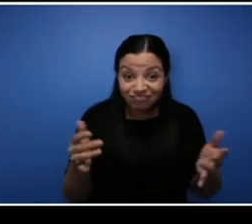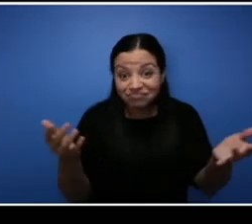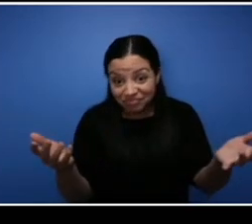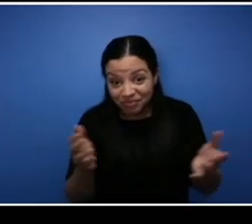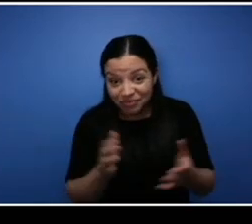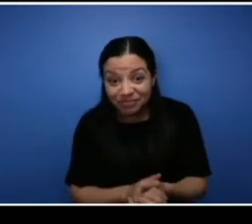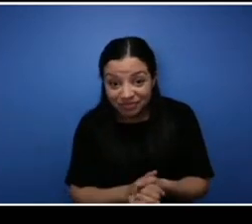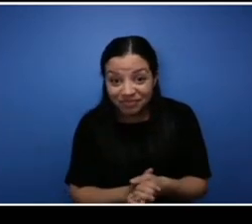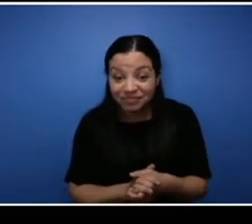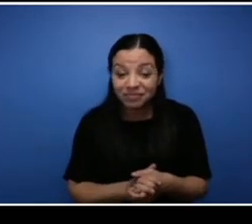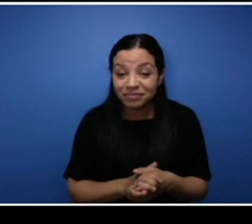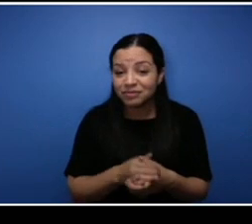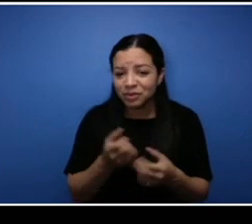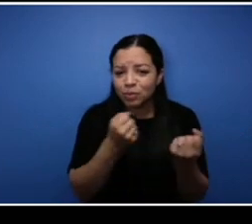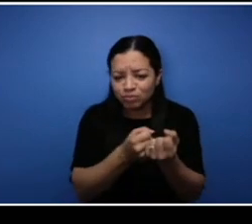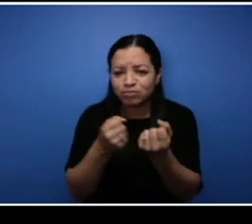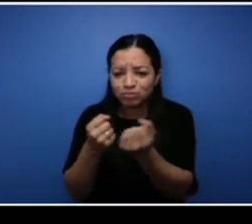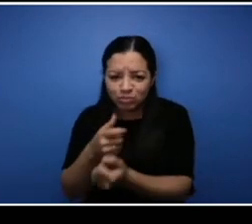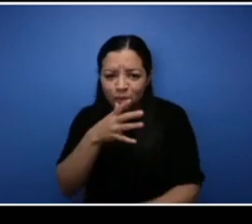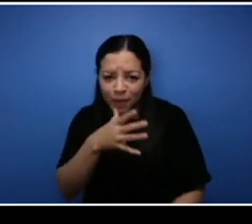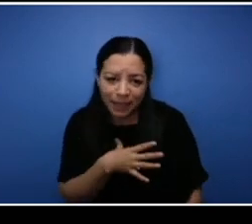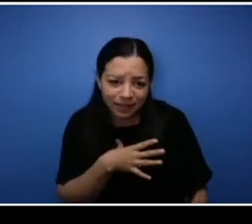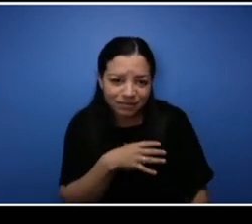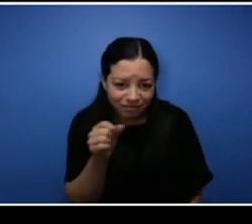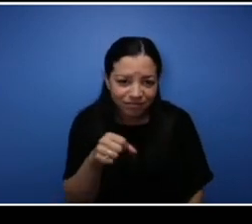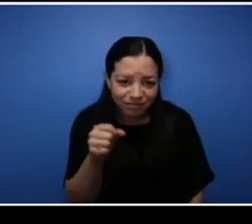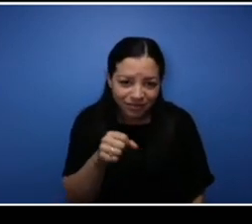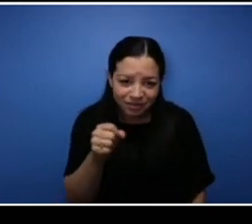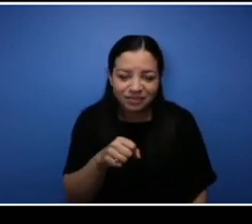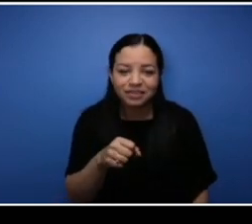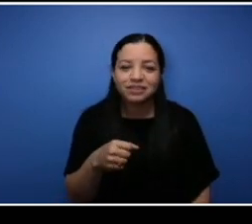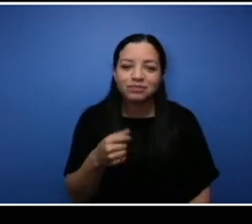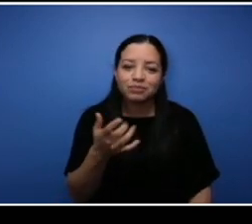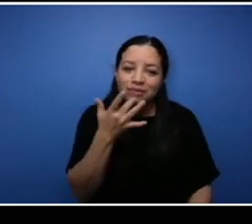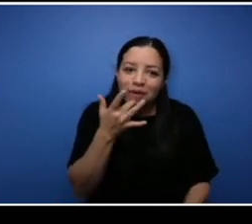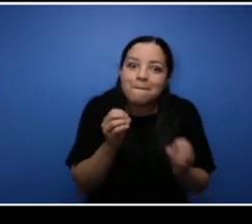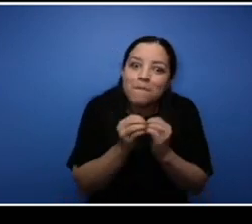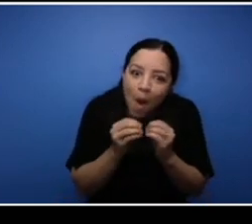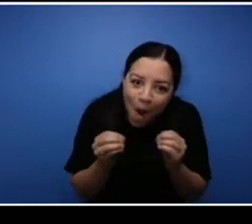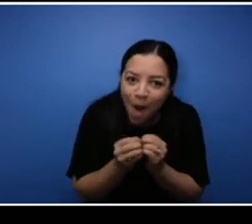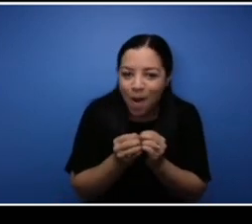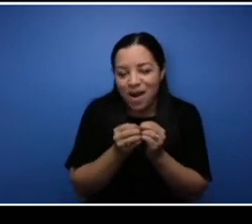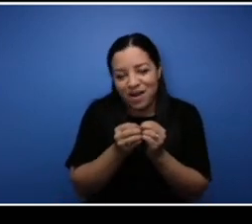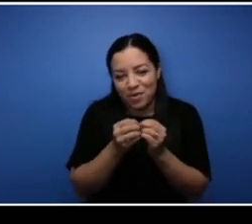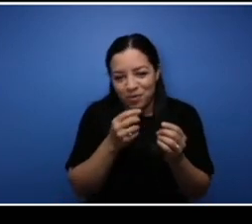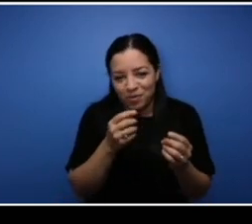support women within the trades but we just like to see more of it. Absolutely, absolutely